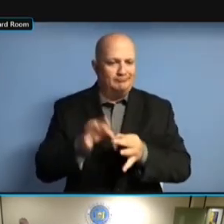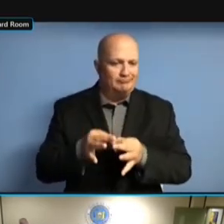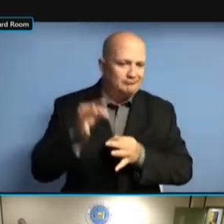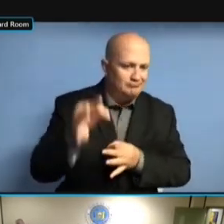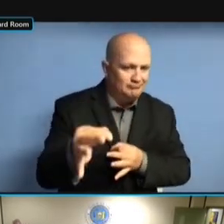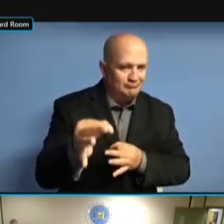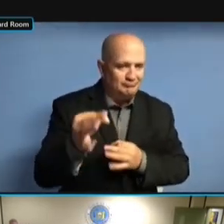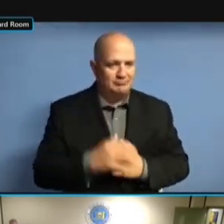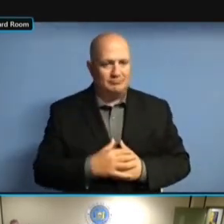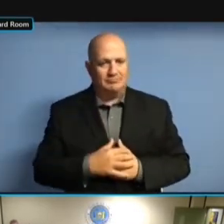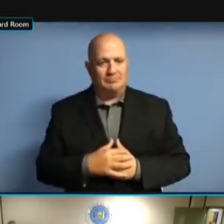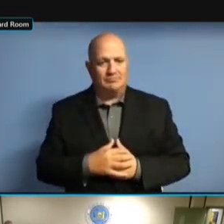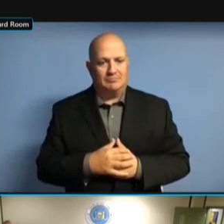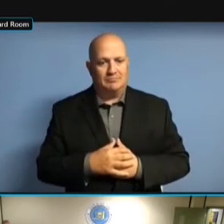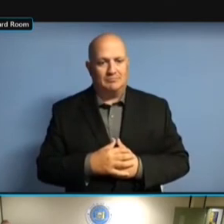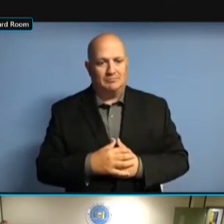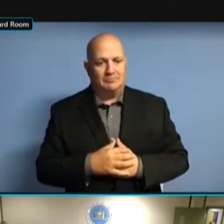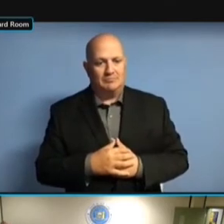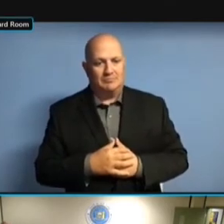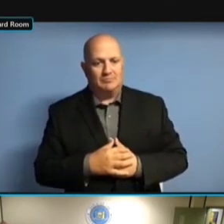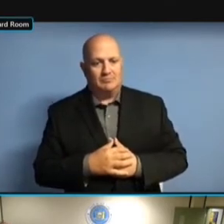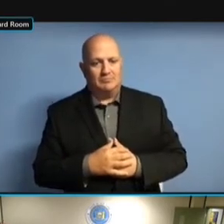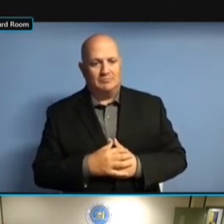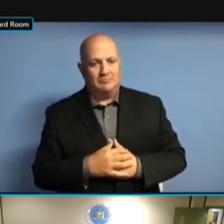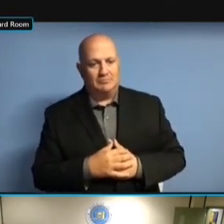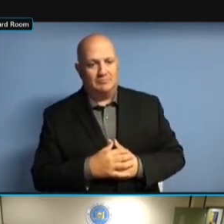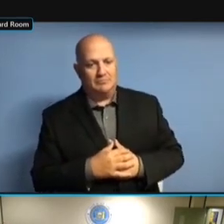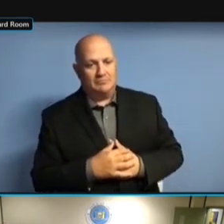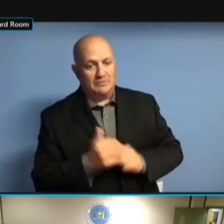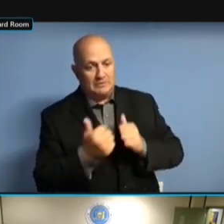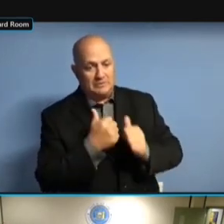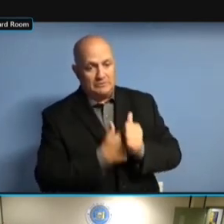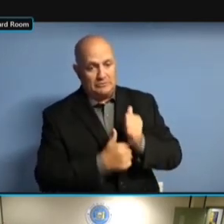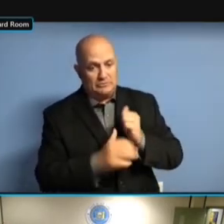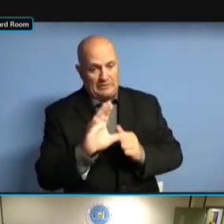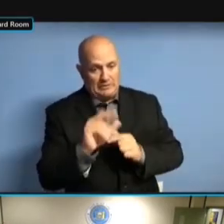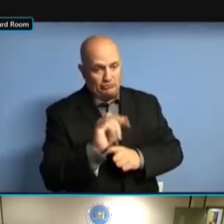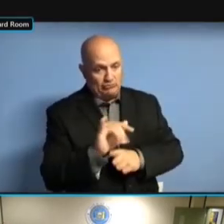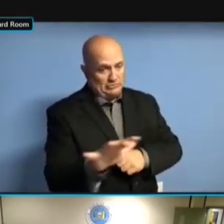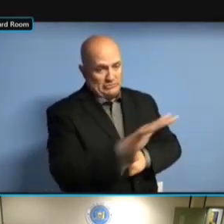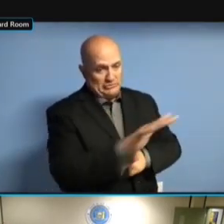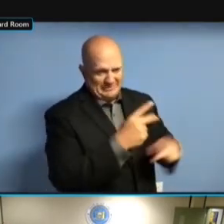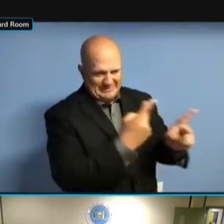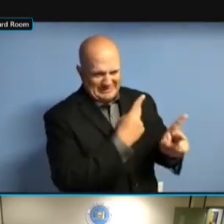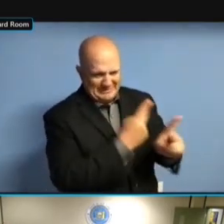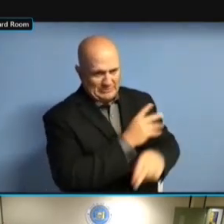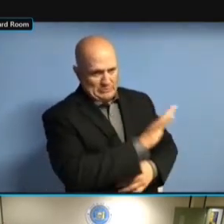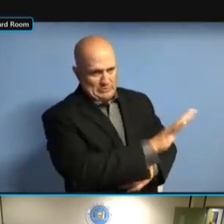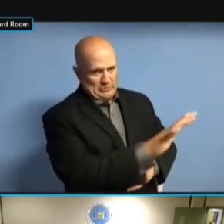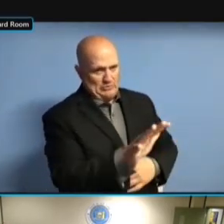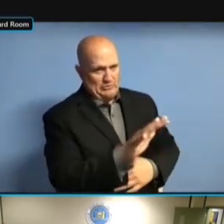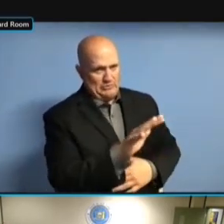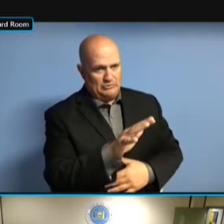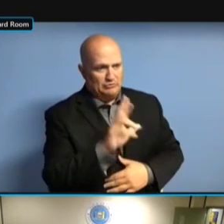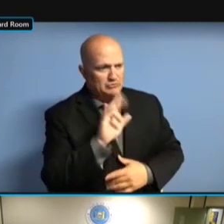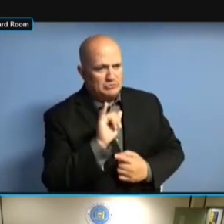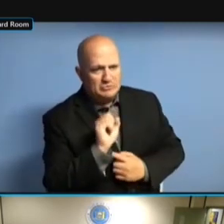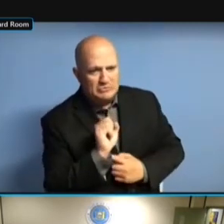WE CONTINUE TO WORK WITH NYSDEC ON WE CONTINUE TO WORK WITH NYSDEC ON IMPLEMENTATION WE CONTINUE TO WORK WITH NYSDEC ON IMPLEMENTATION OF WE CONTINUE TO WORK WITH NYSDEC ON IMPLEMENTATION OF THEIR WE CONTINUE TO WORK WITH NYSDEC ON IMPLEMENTATION OF THEIR RISK ON IMPLEMENTATION OF THEIR RISK ON IMPLEMENTATION OF THEIR RISK REMEDIATION ON IMPLEMENTATION OF THEIR RISK REMEDIATION PLAN ON IMPLEMENTATION OF THEIR RISK REMEDIATION PLAN AND ON IMPLEMENTATION OF THEIR RISK REMEDIATION PLAN AND ARE REMEDIATION PLAN AND ARE REMEDIATION PLAN AND ARE REVIEWING REMEDIATION PLAN AND ARE REVIEWING REIMBURSEMENT REMEDIATION PLAN AND ARE REVIEWING REIMBURSEMENT FOR REVIEWING REIMBURSEMENT FOR REVIEWING REIMBURSEMENT FOR THOSE REVIEWING REIMBURSEMENT FOR THOSE EFFORTS. THOSE EFFORTS.